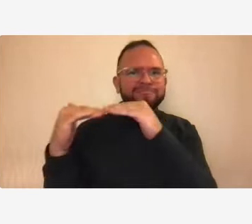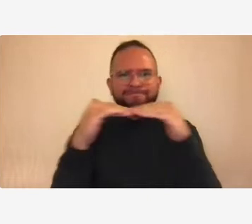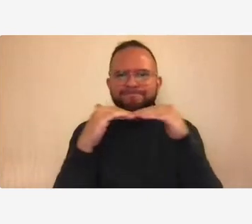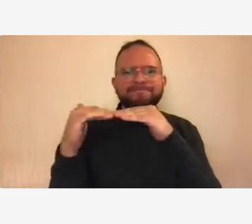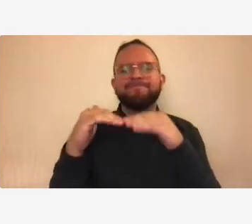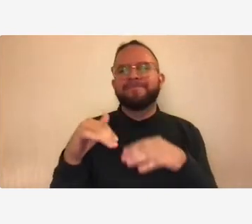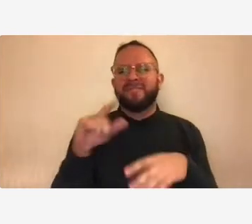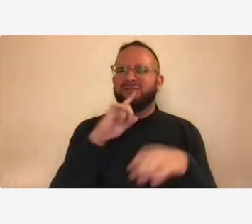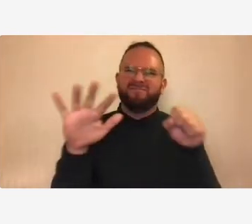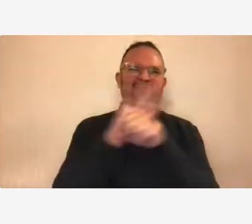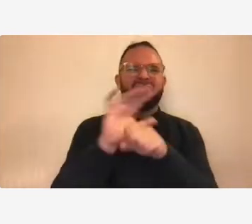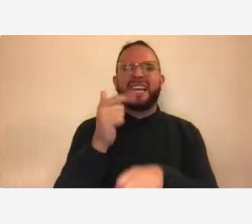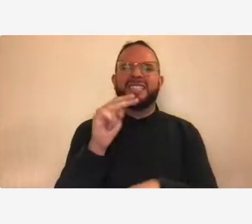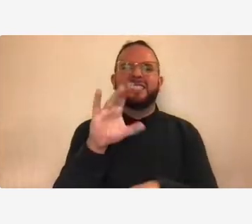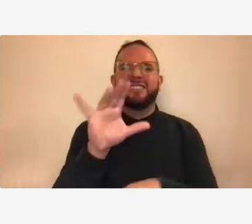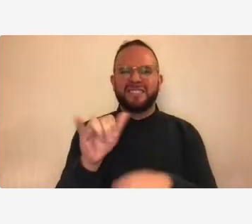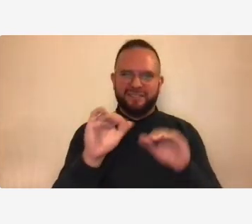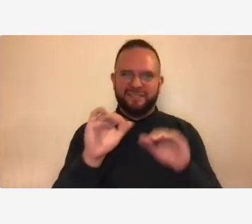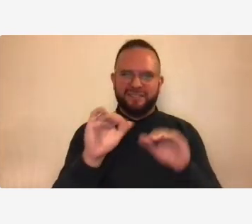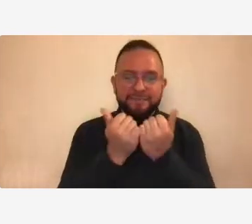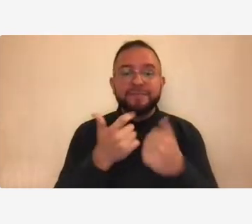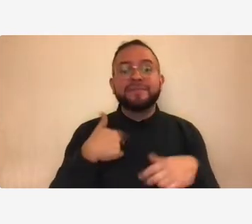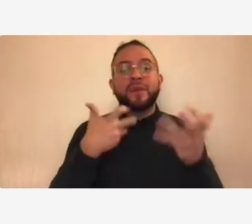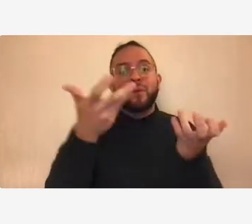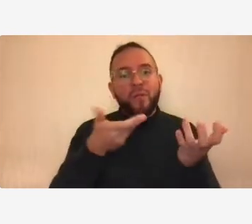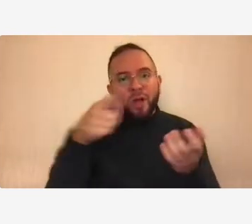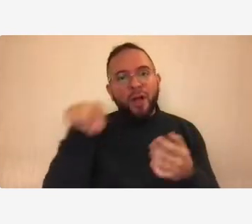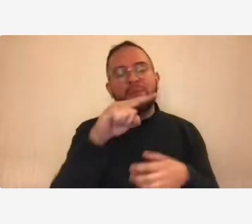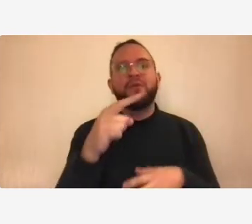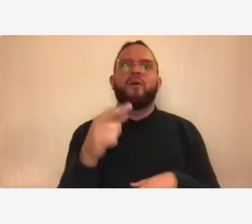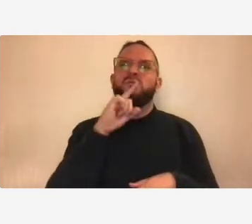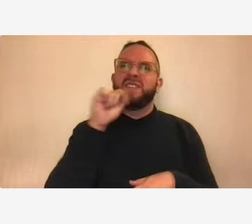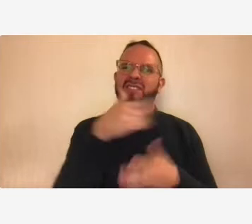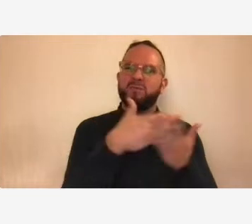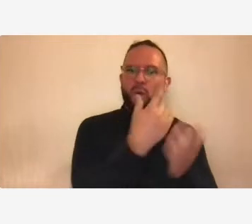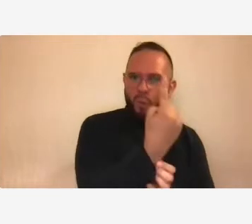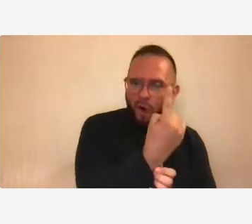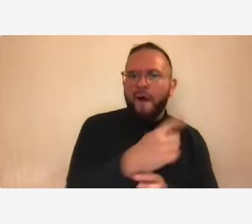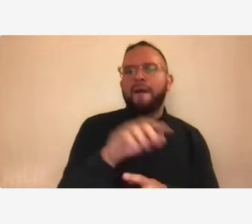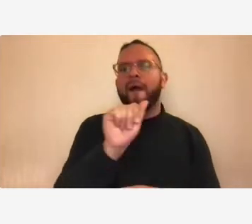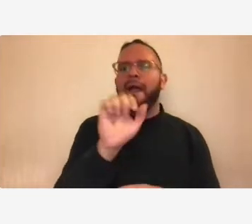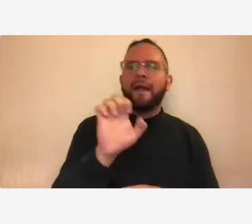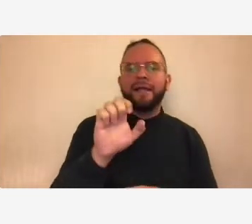welcome all of you to our first of a two-part series the a e toolbox financial webinar series